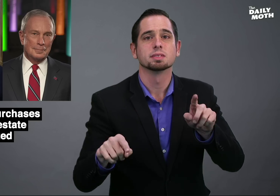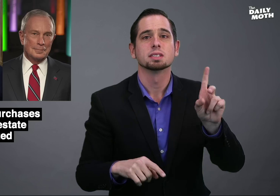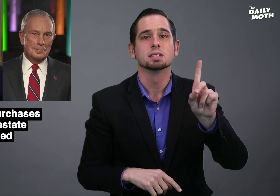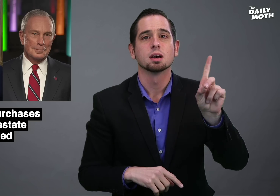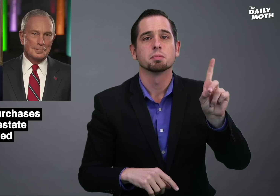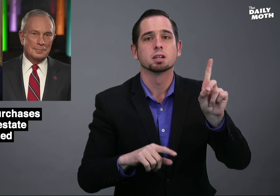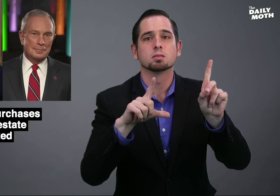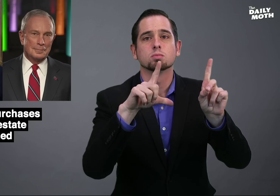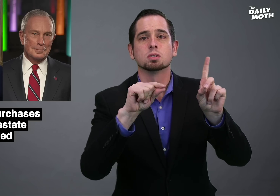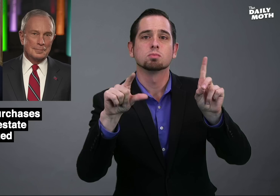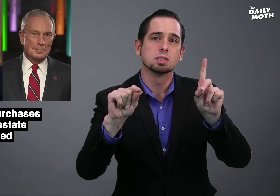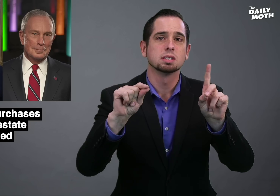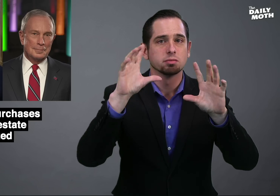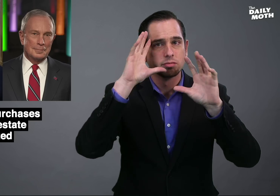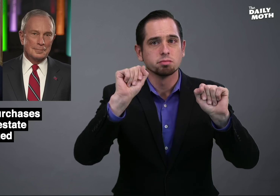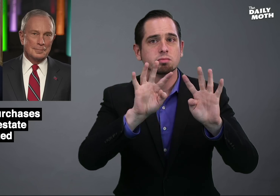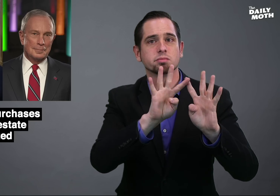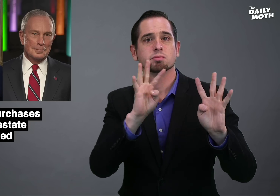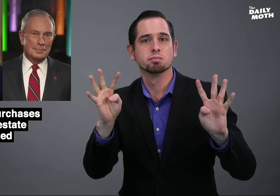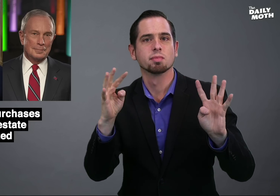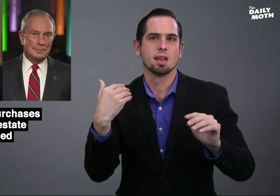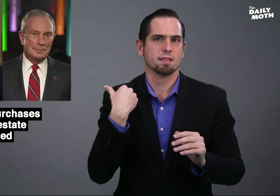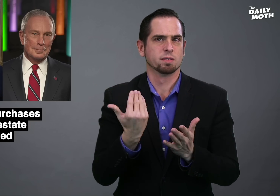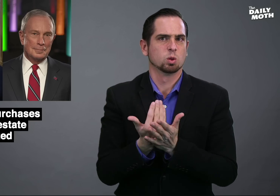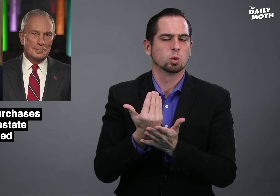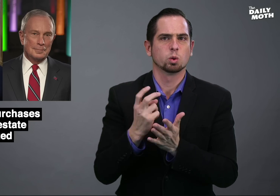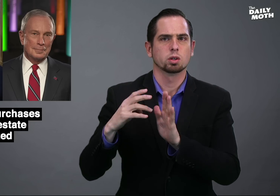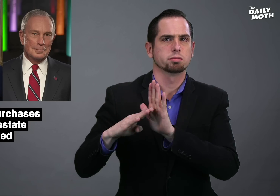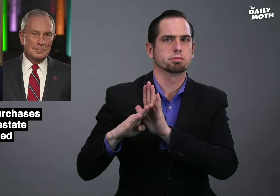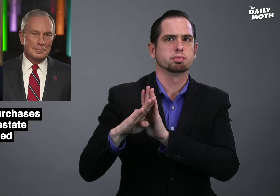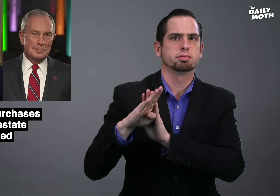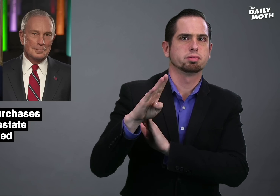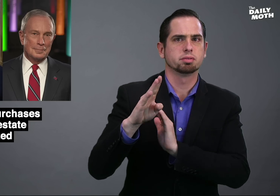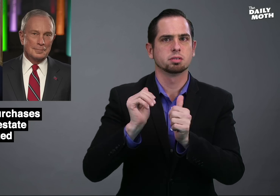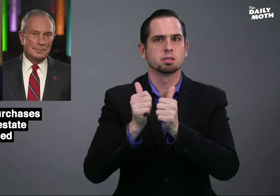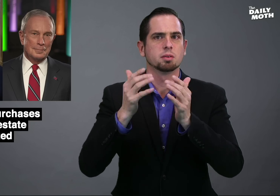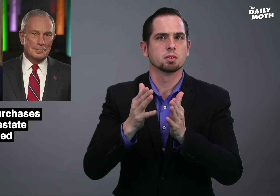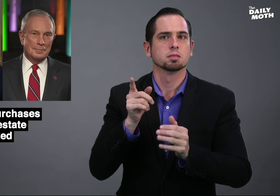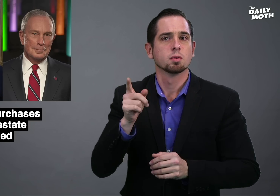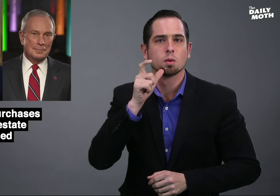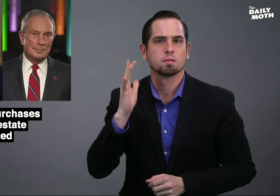The Democratic 2020 field has a new rising contender -